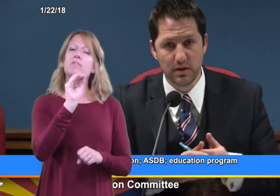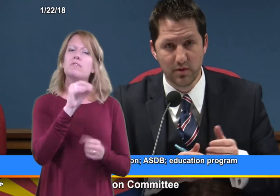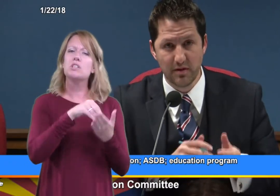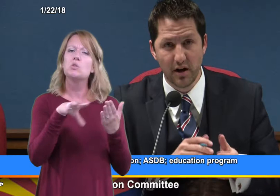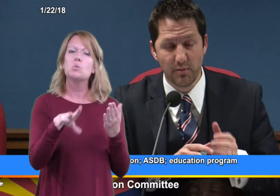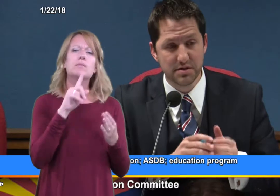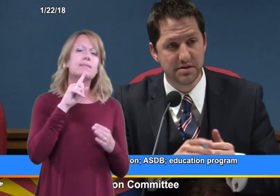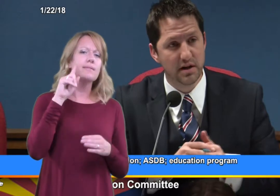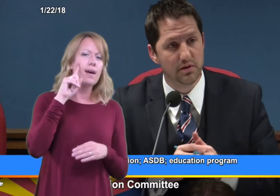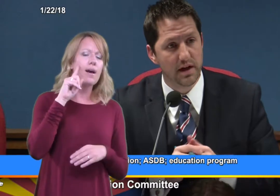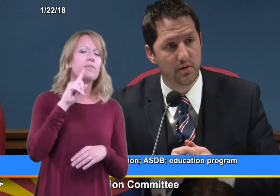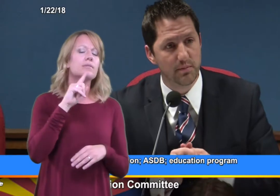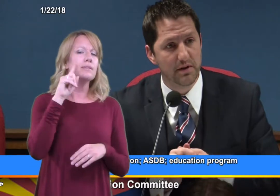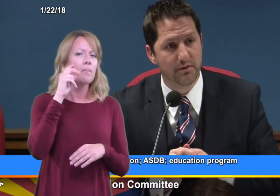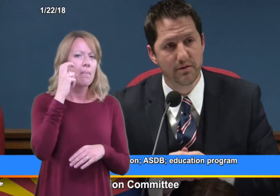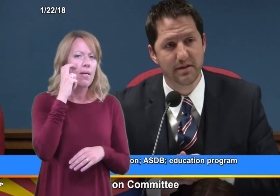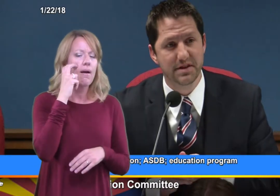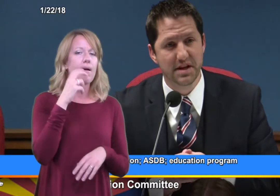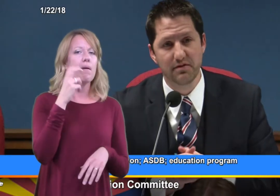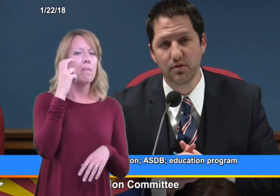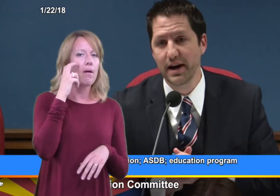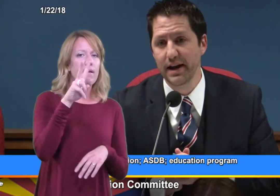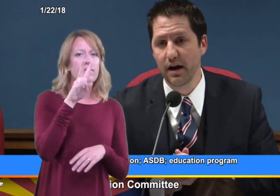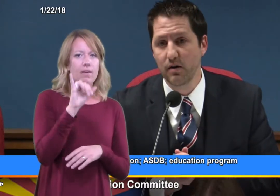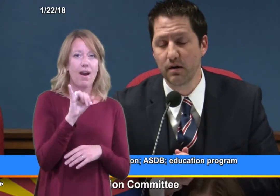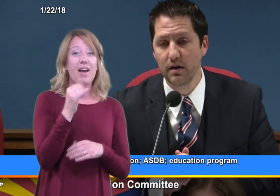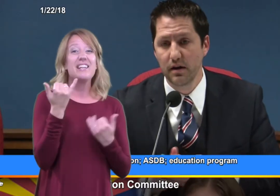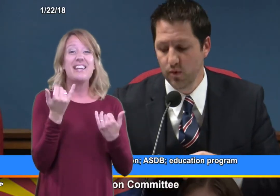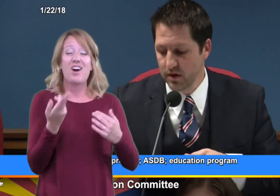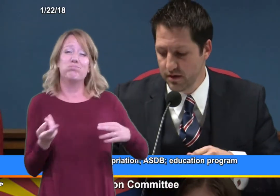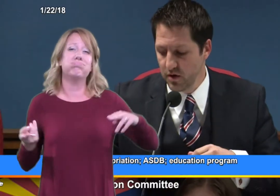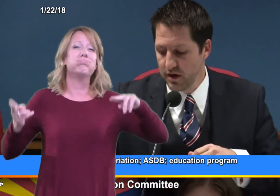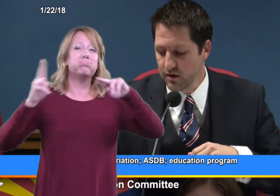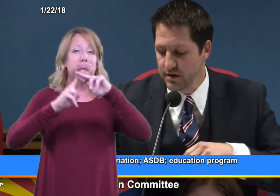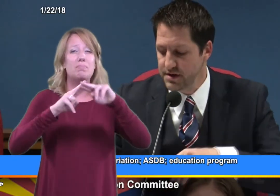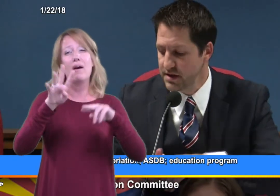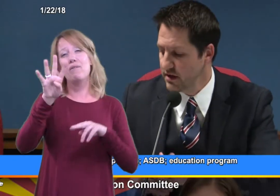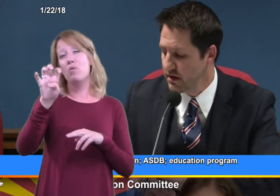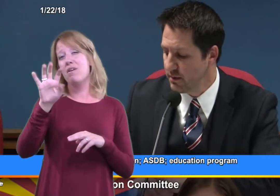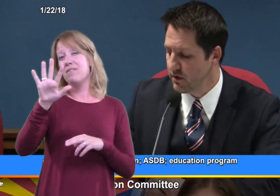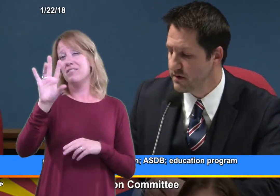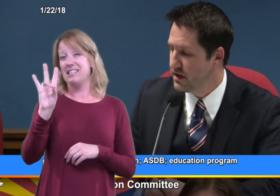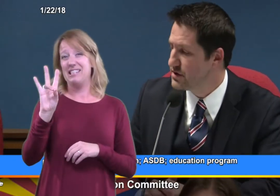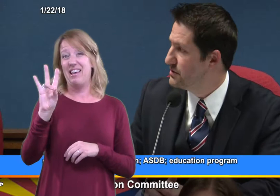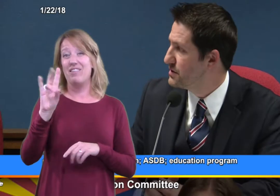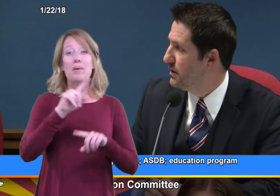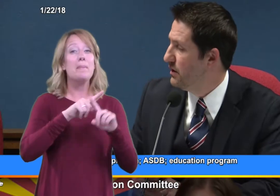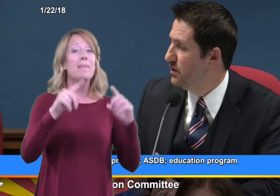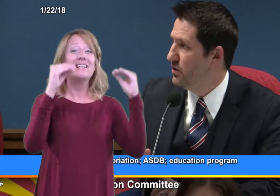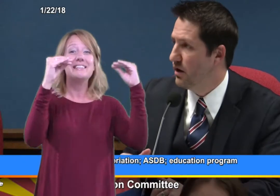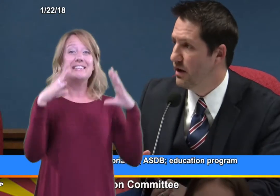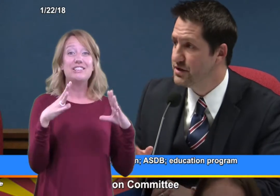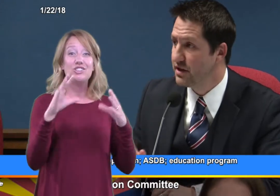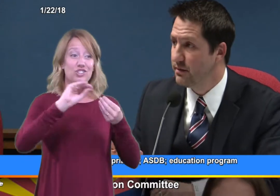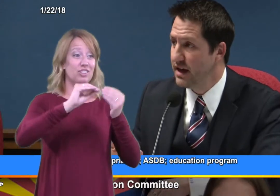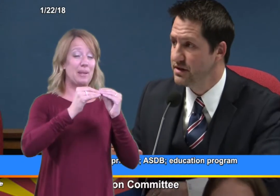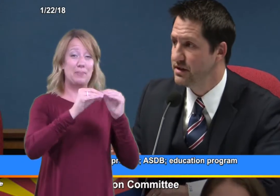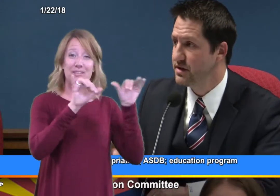and we've almost doubled that. We're about 457 right now, with no increase in the number of teachers. Who are, and as you can imagine,